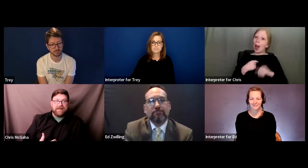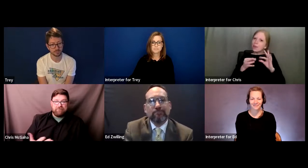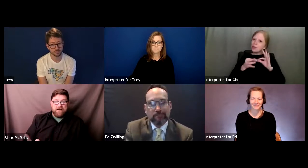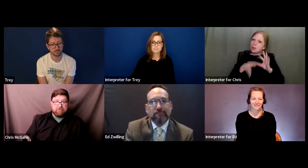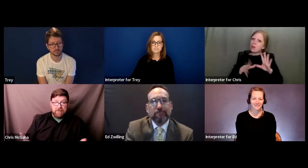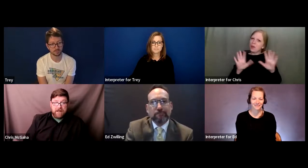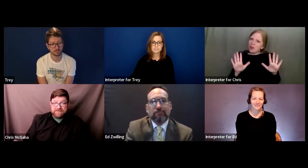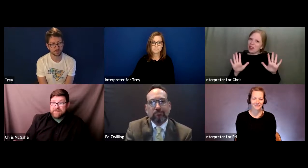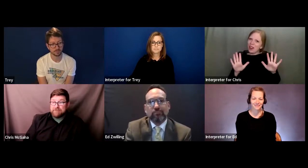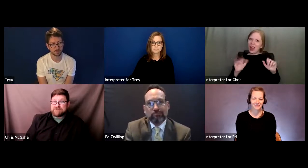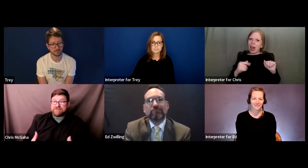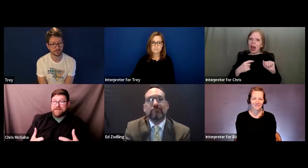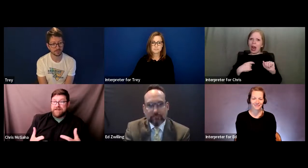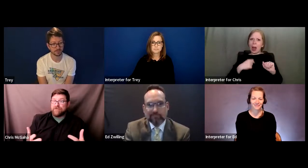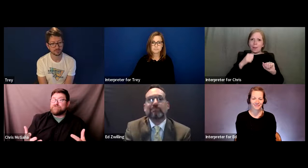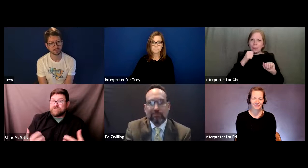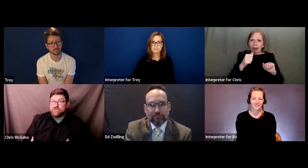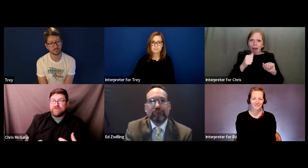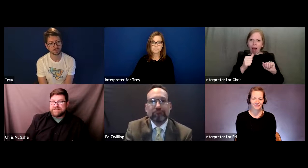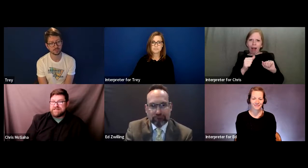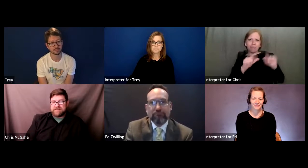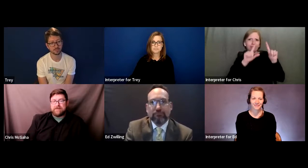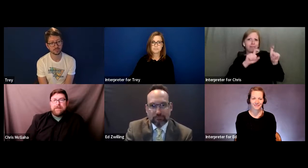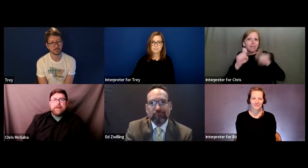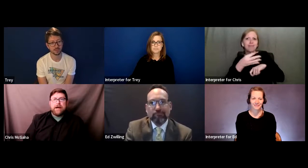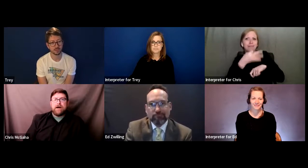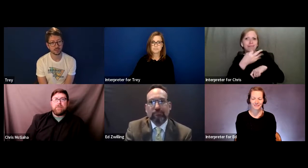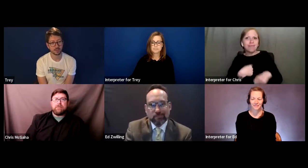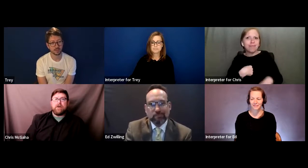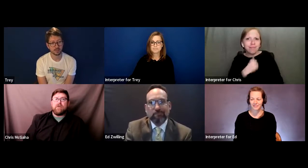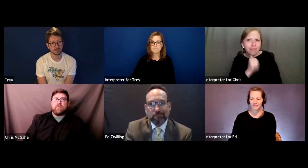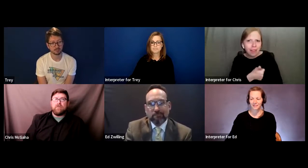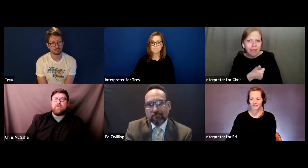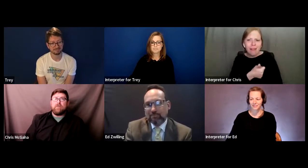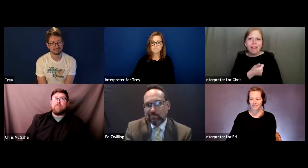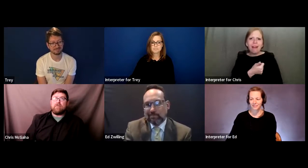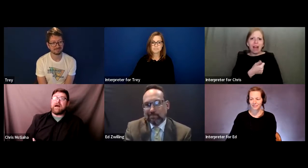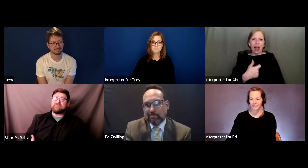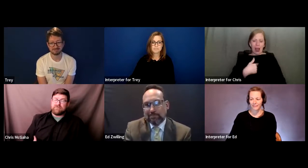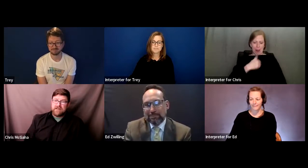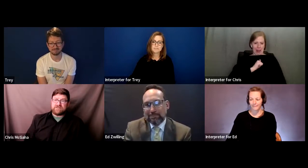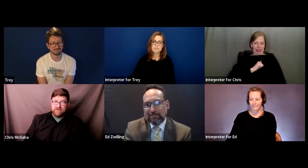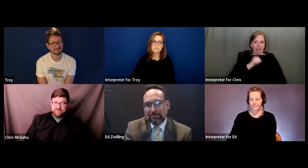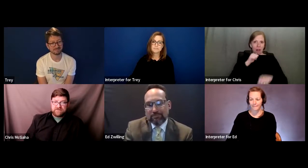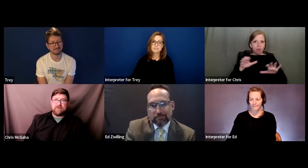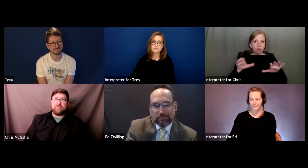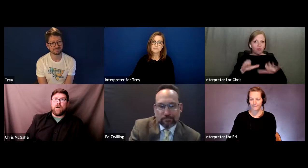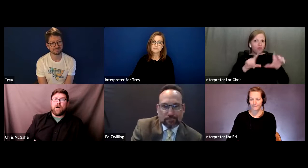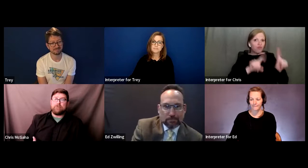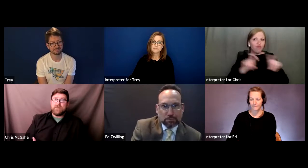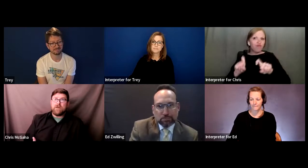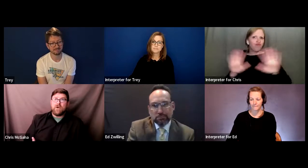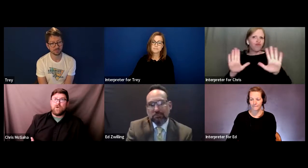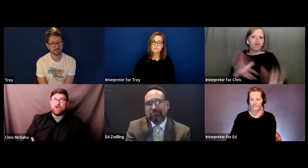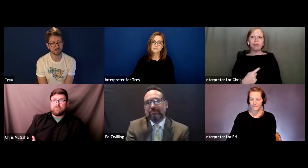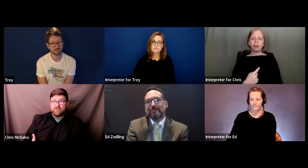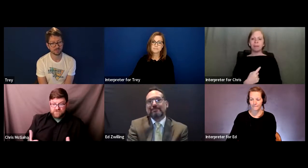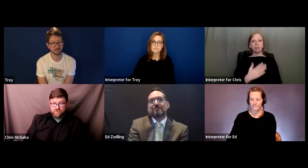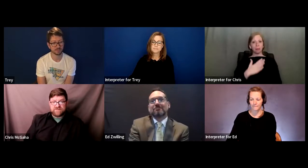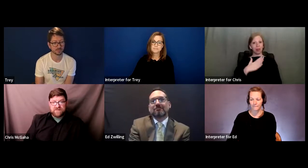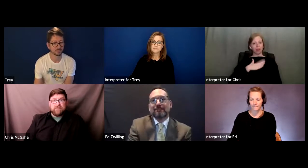I'm not a sigh comtricity, I don't do the testing but my observations from the school